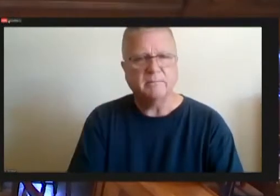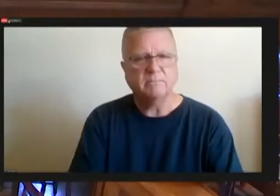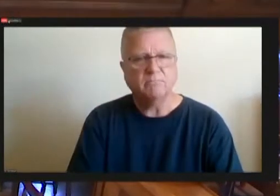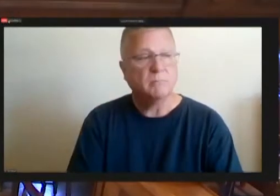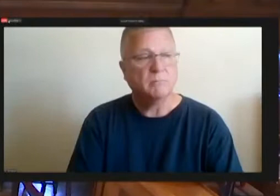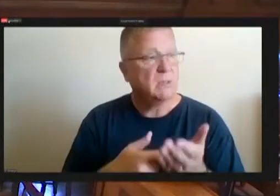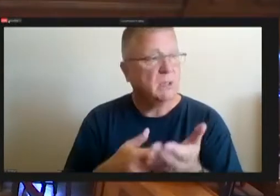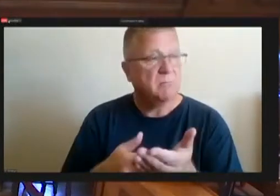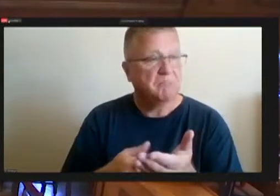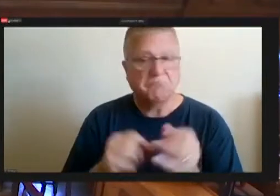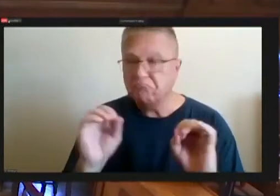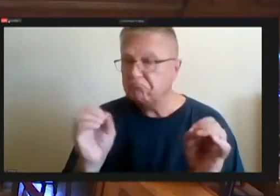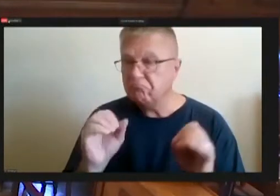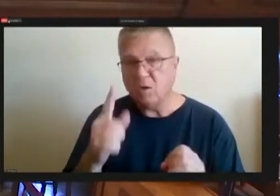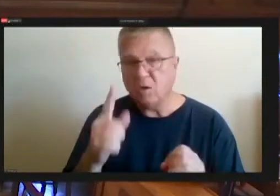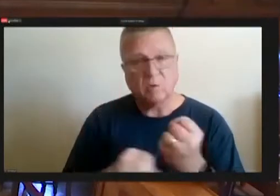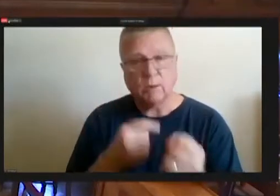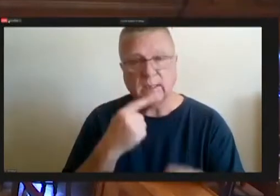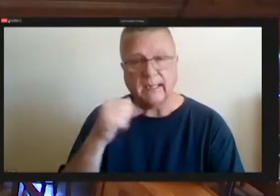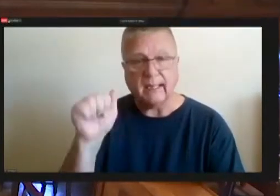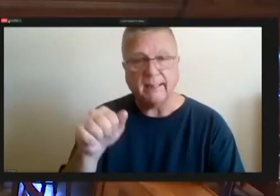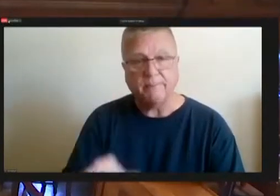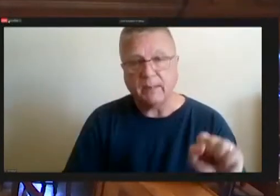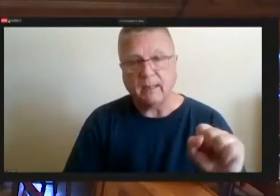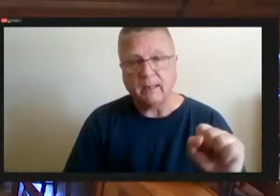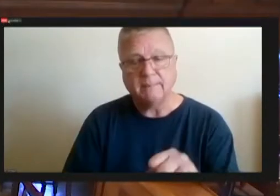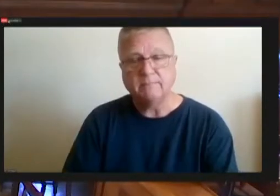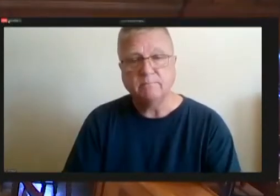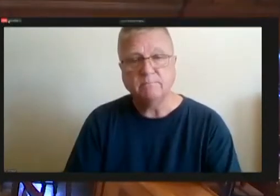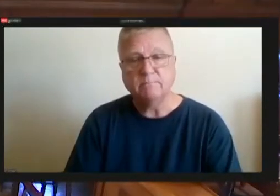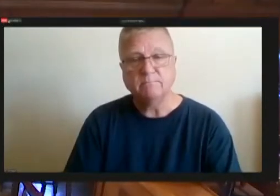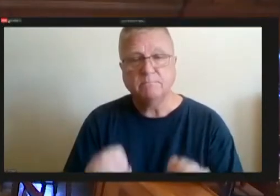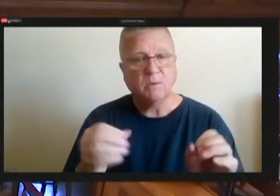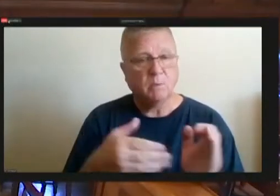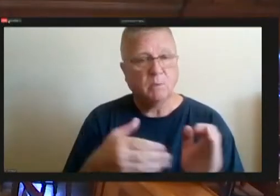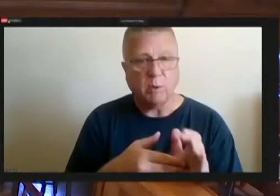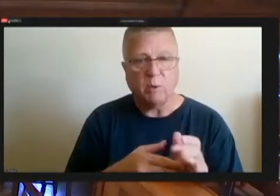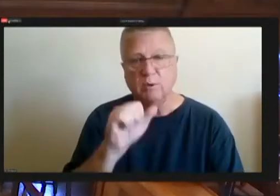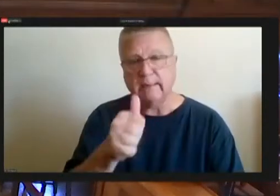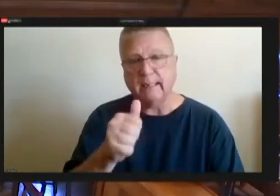All those in favor say aye. and or improved operating them and number